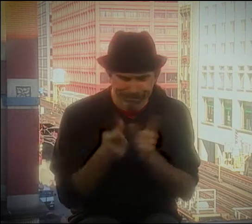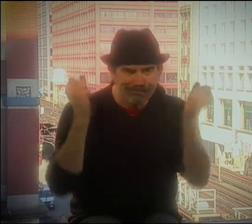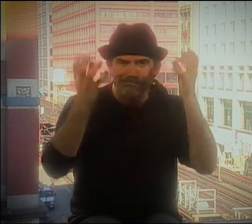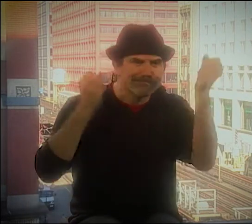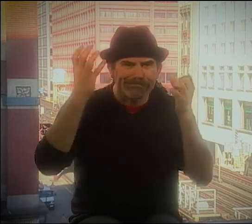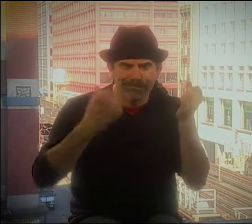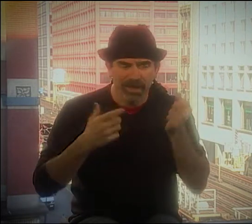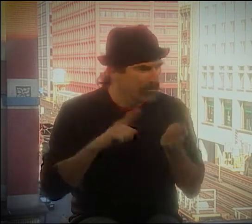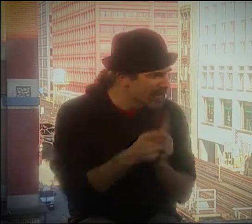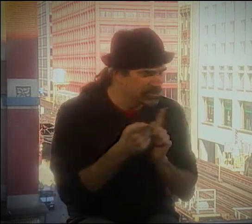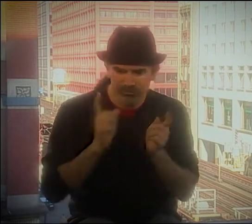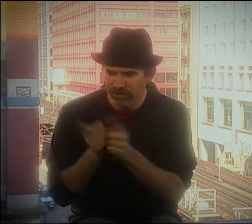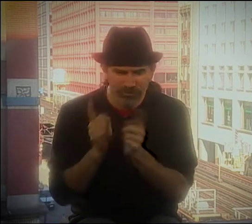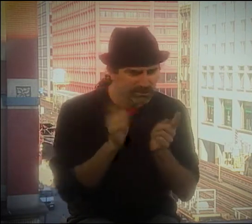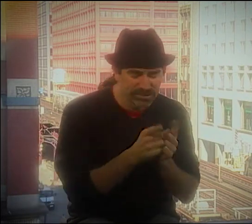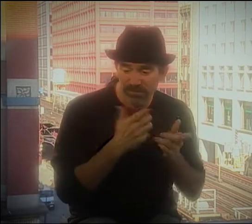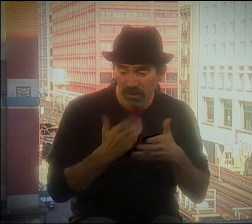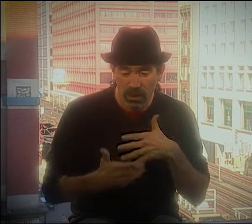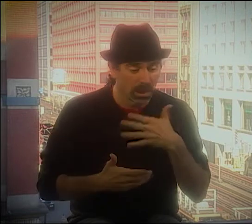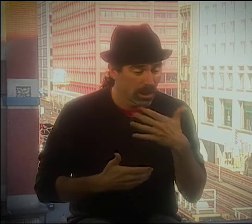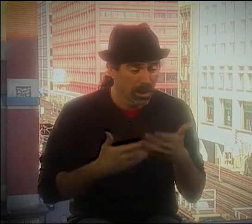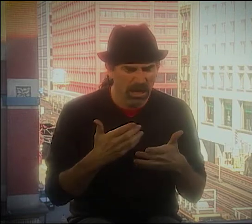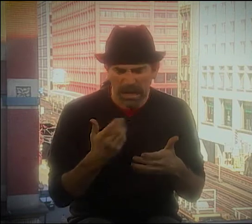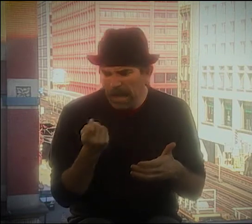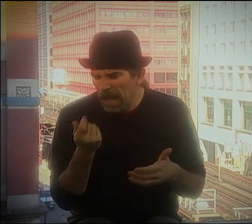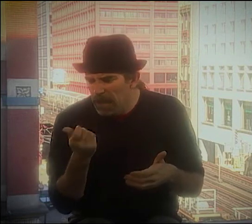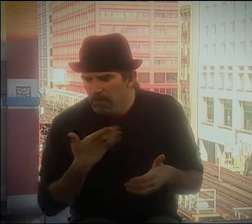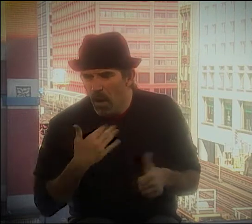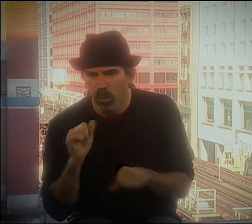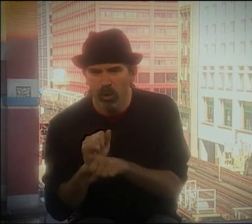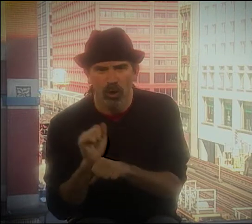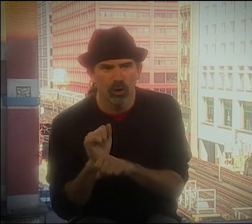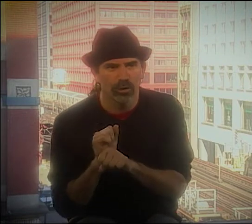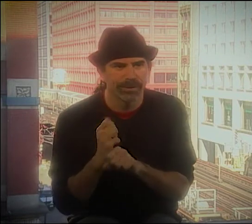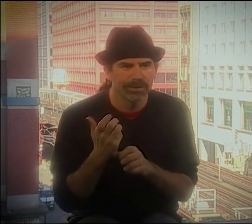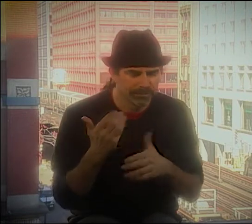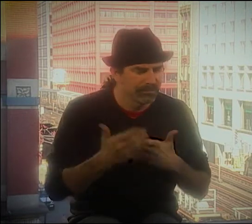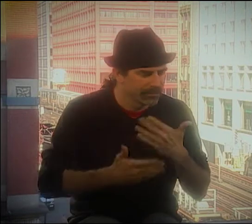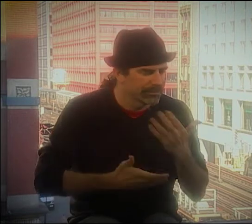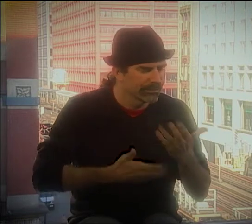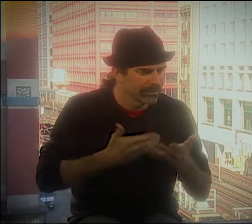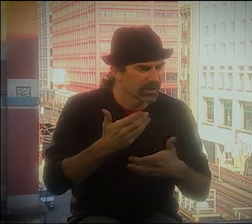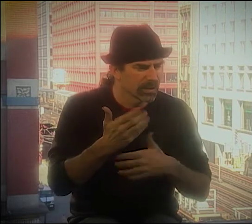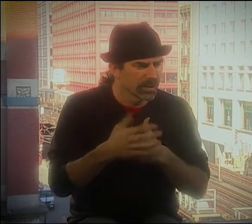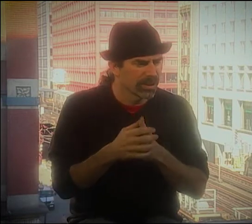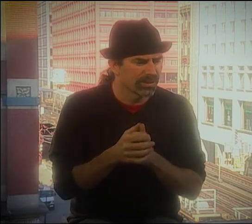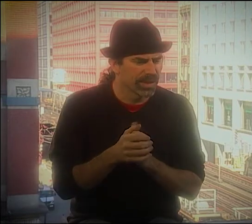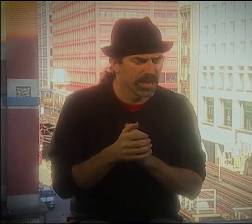YOU KNOW, THIS IS THE KIND OF STUFF THAT I WANT TO DO AND DO ALL THESE DIFFERENT TRANSLATIONS AND, YOU KNOW, WORK A LITTLE